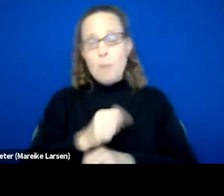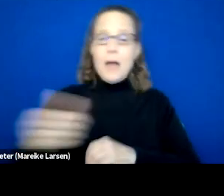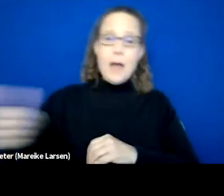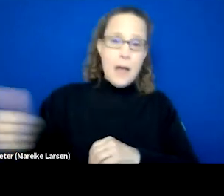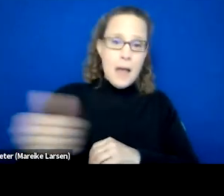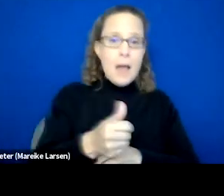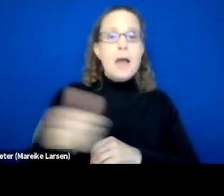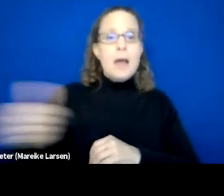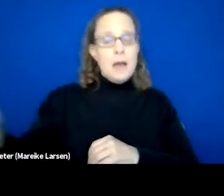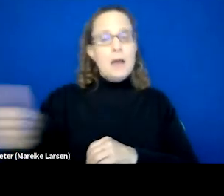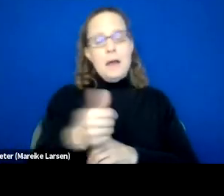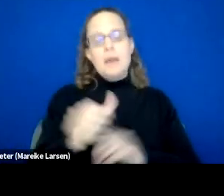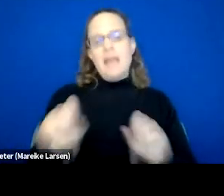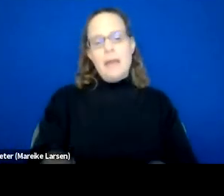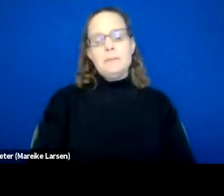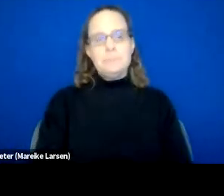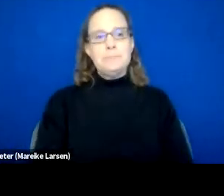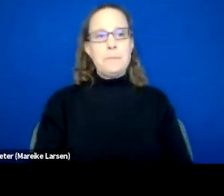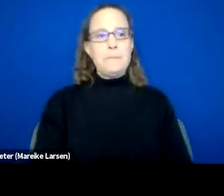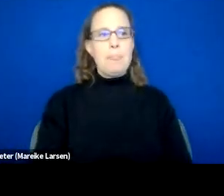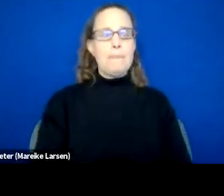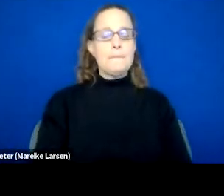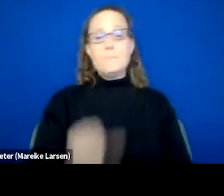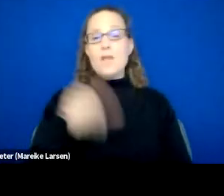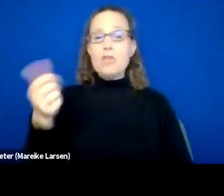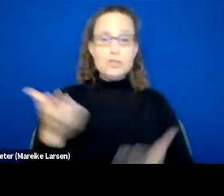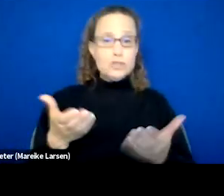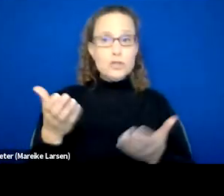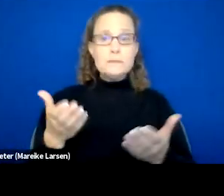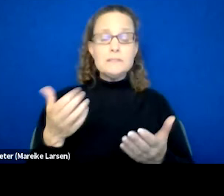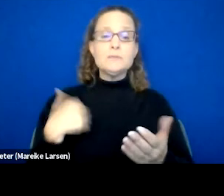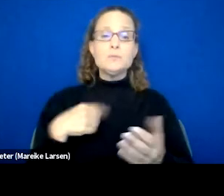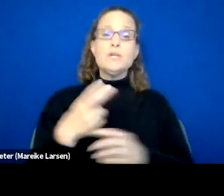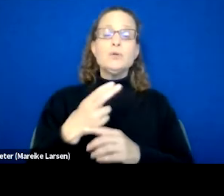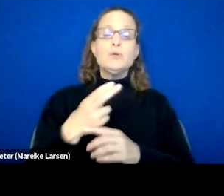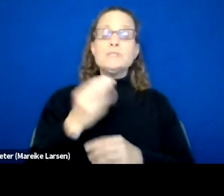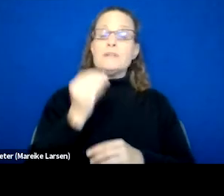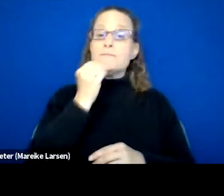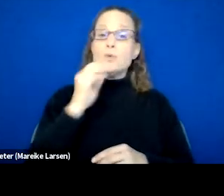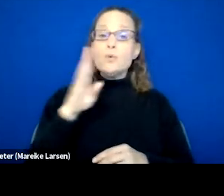We're able to provide transportation, other services we utilize food banks within the community.